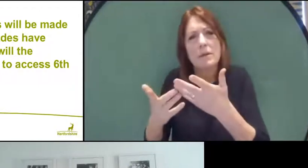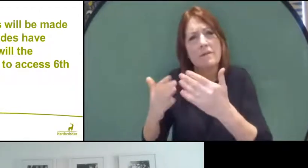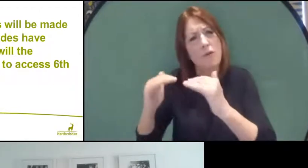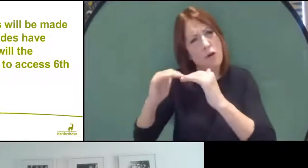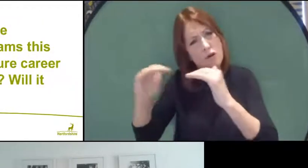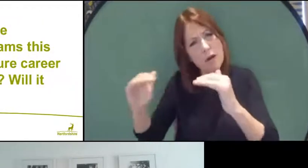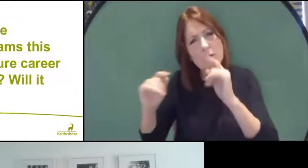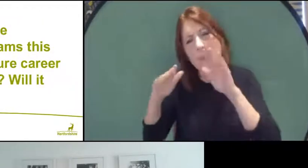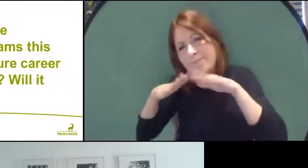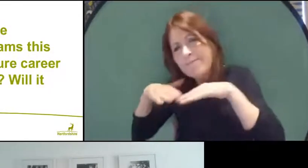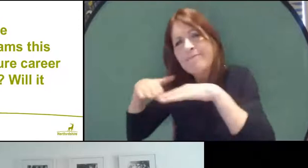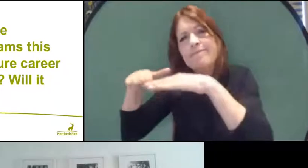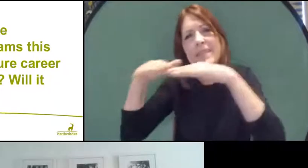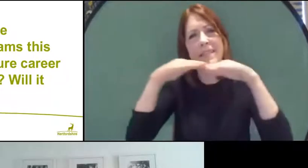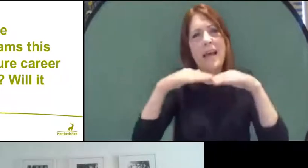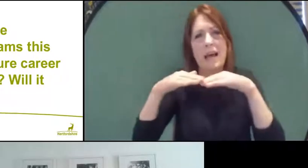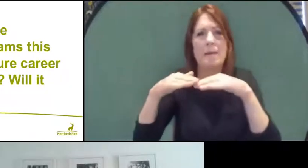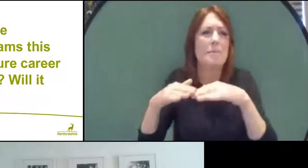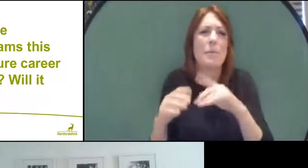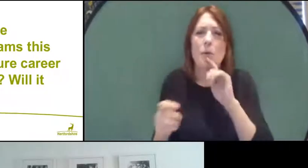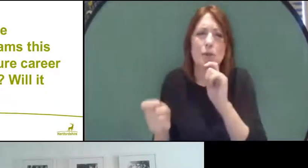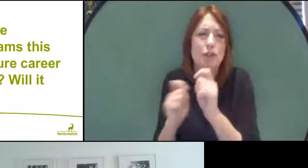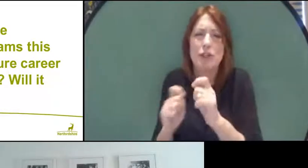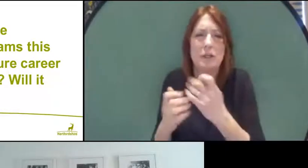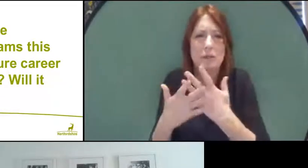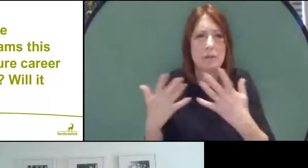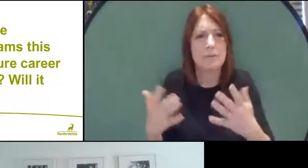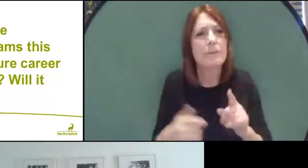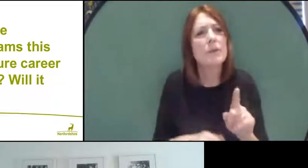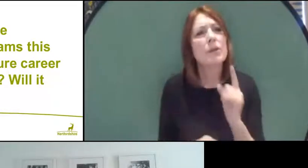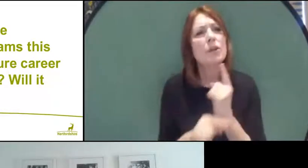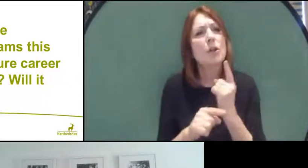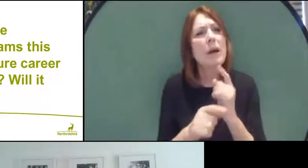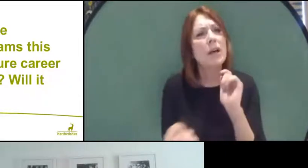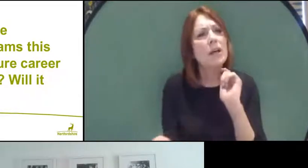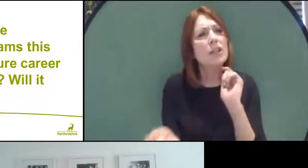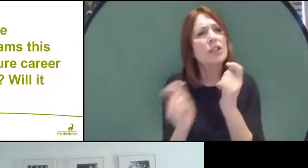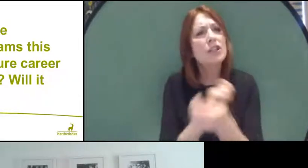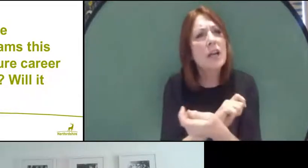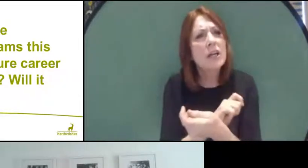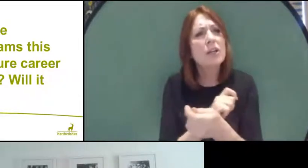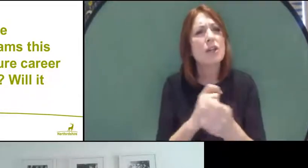And then if we move onto: "The changes to exams impact on your future career choices